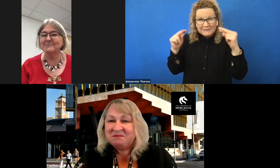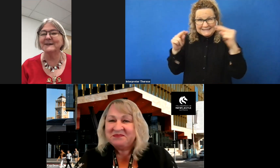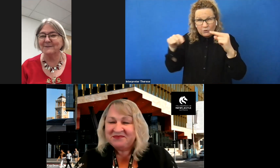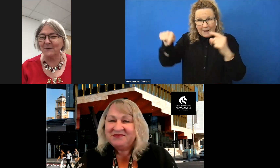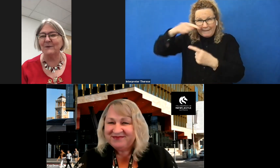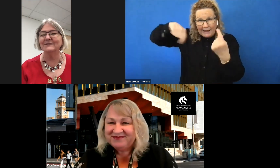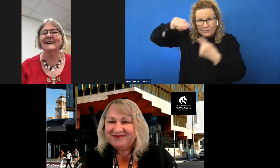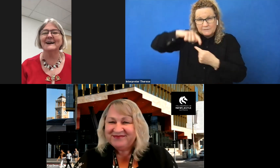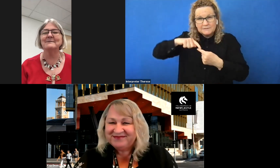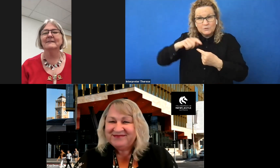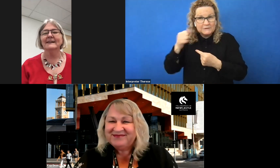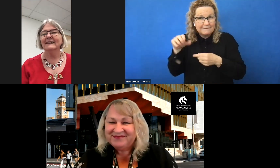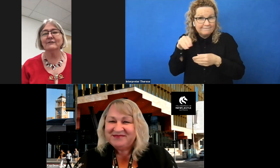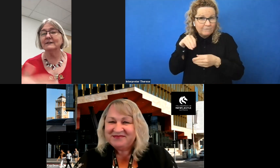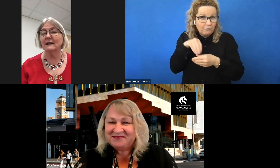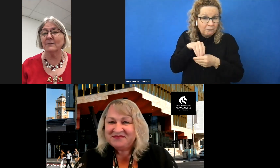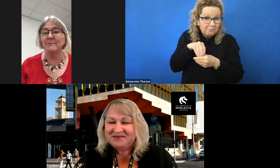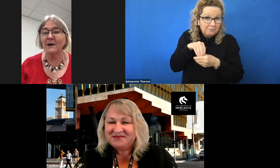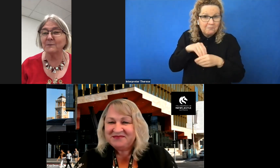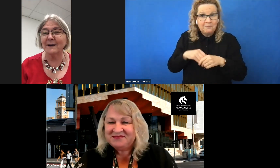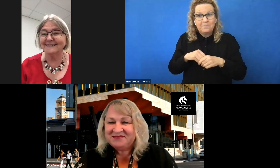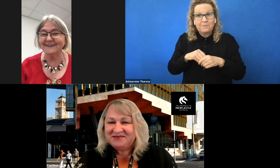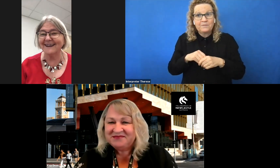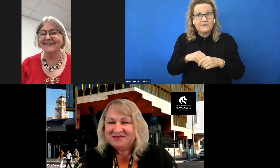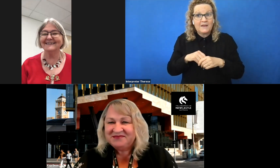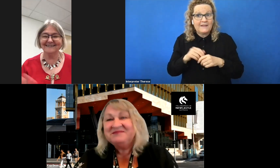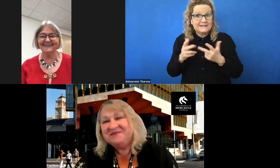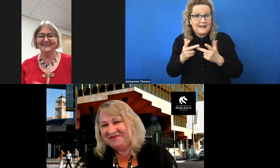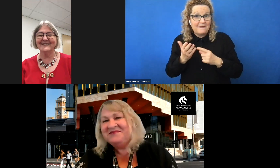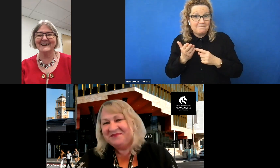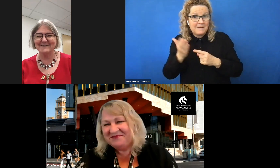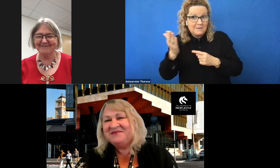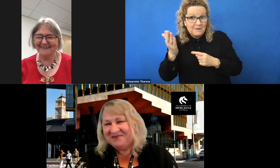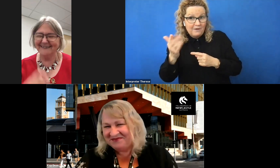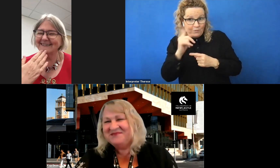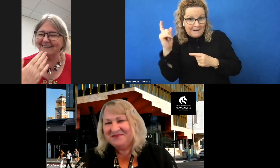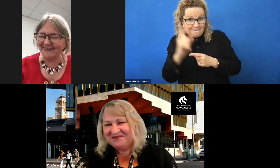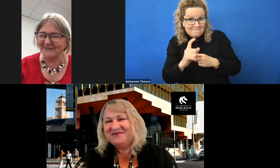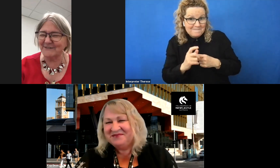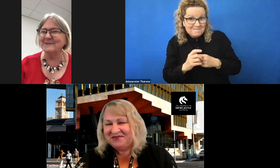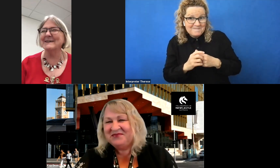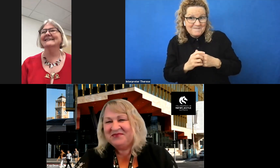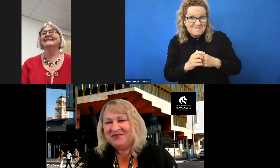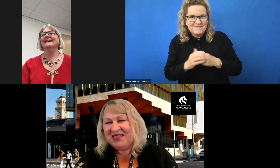be involved. There is another Pathways, okay, you still can come. So thank you very much. Okay.